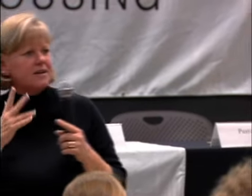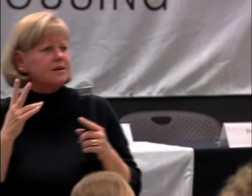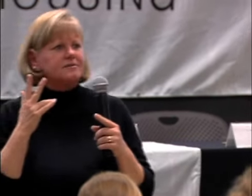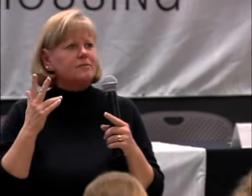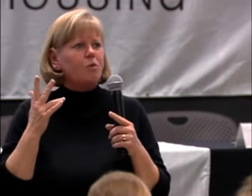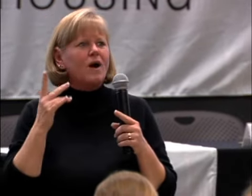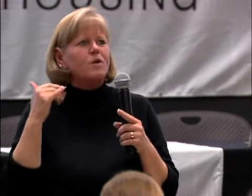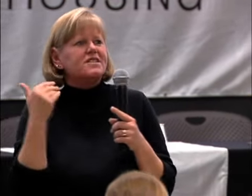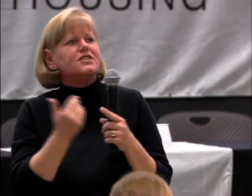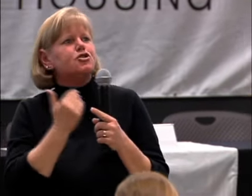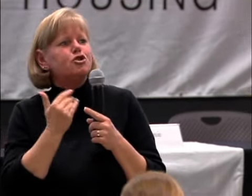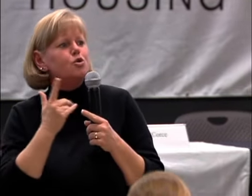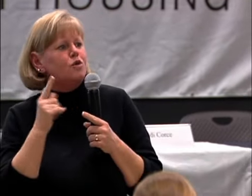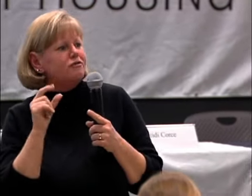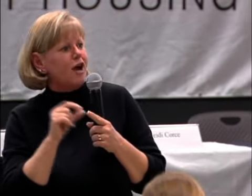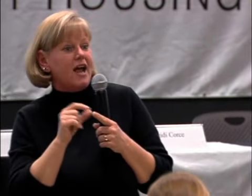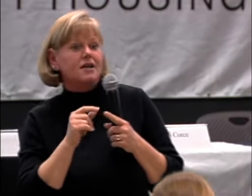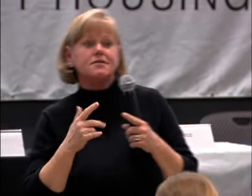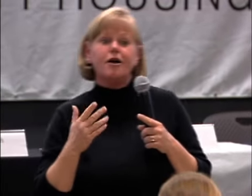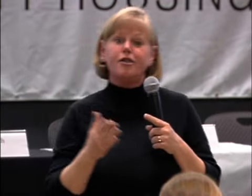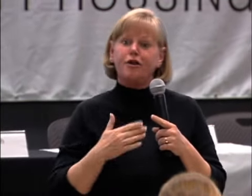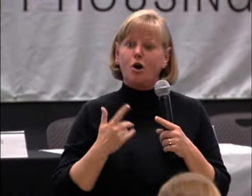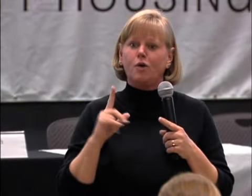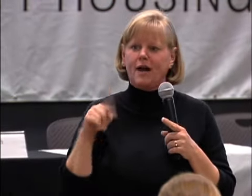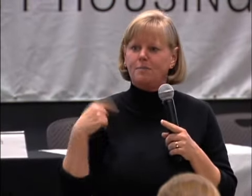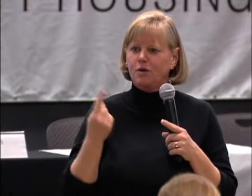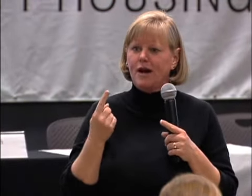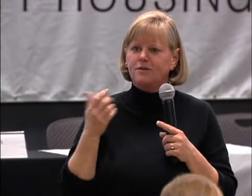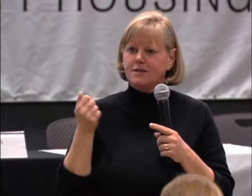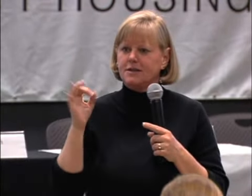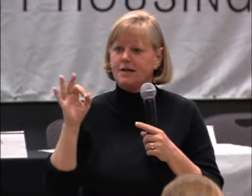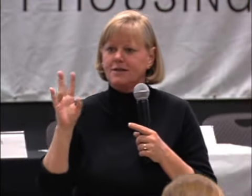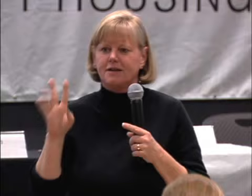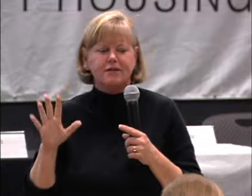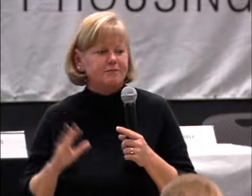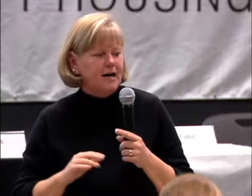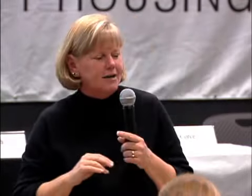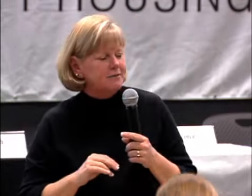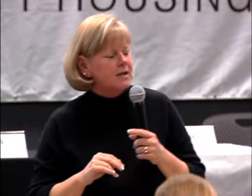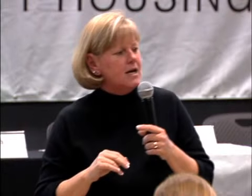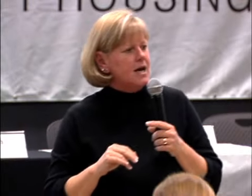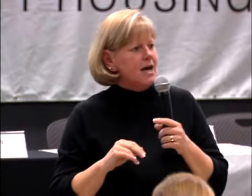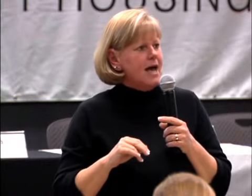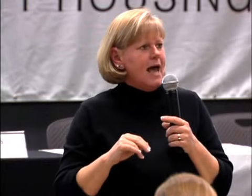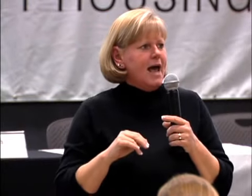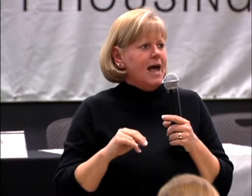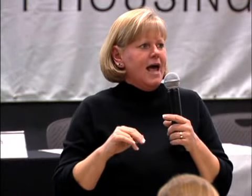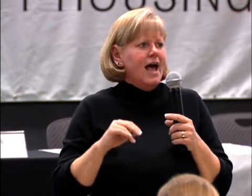WHAT WAS THIS NEW PHRASE? ALTHOUGH, IT HAD BEEN AROUND SINCE 1975.